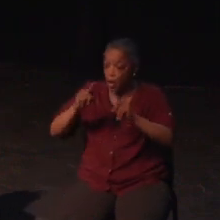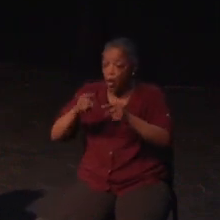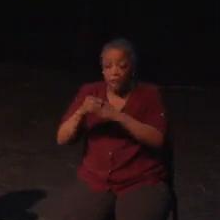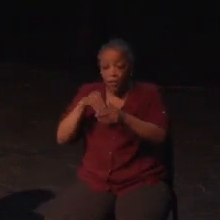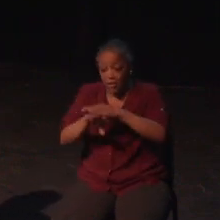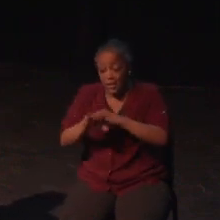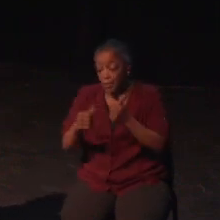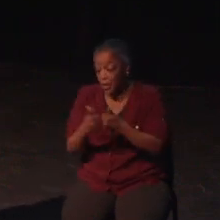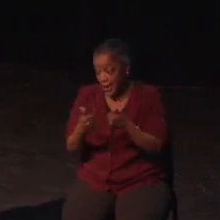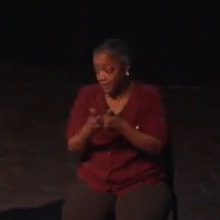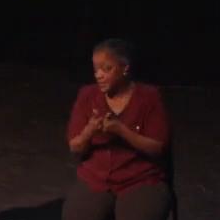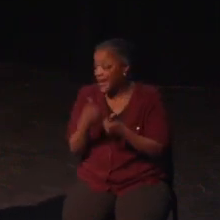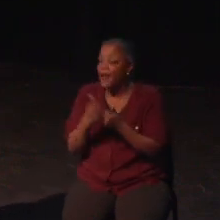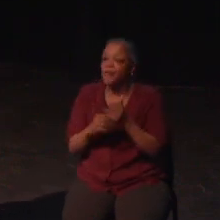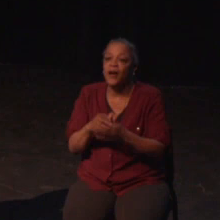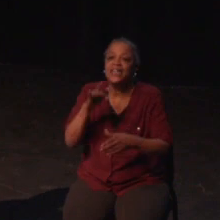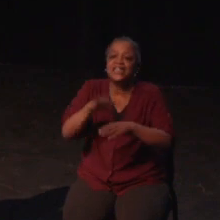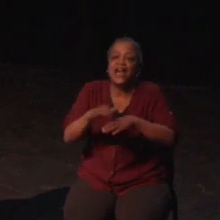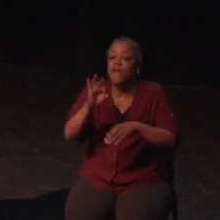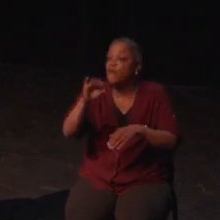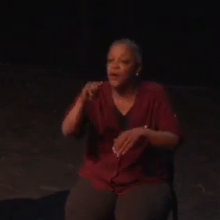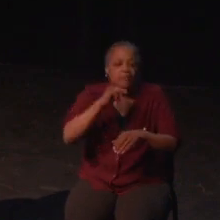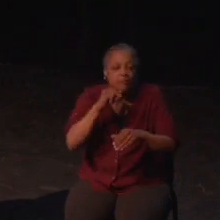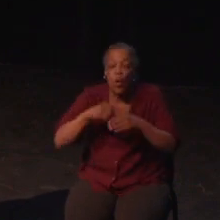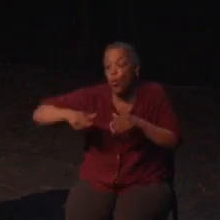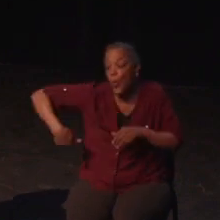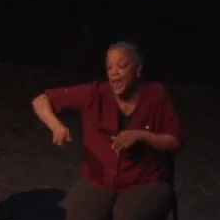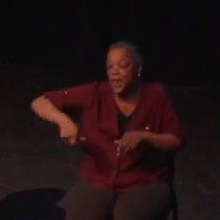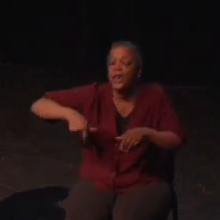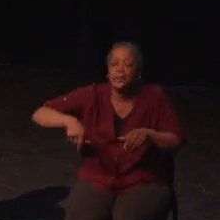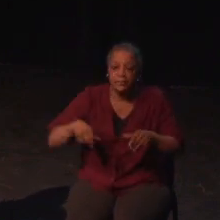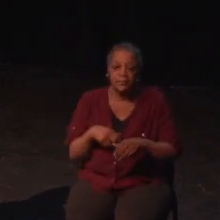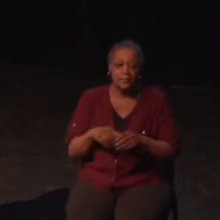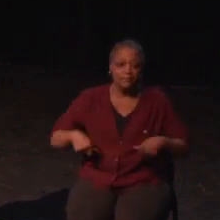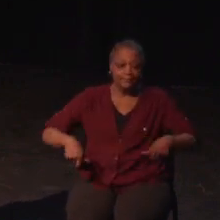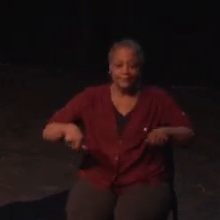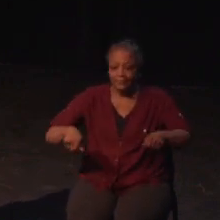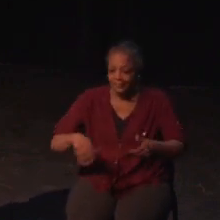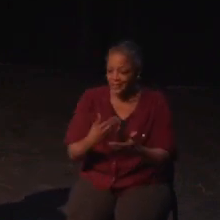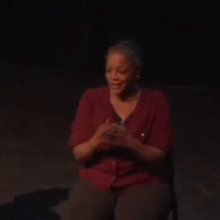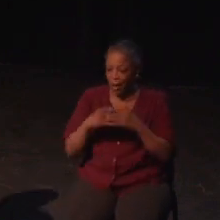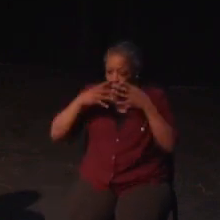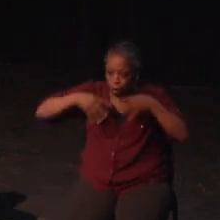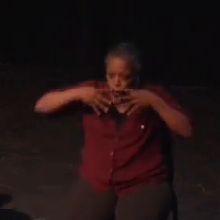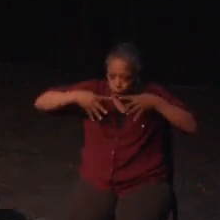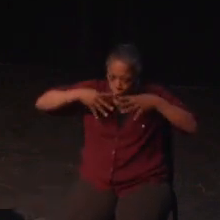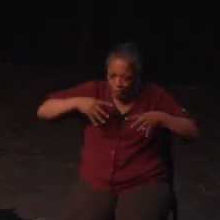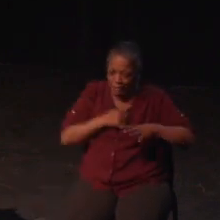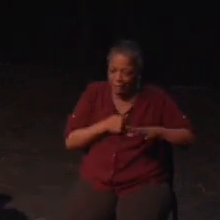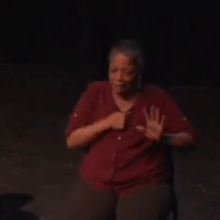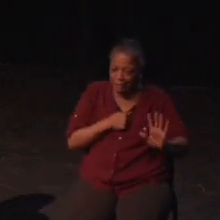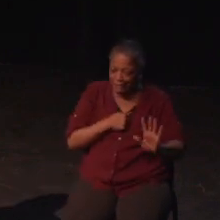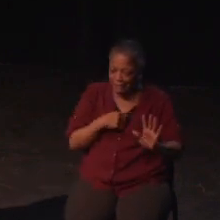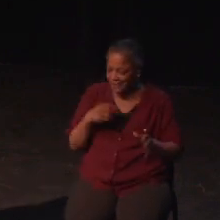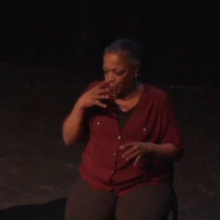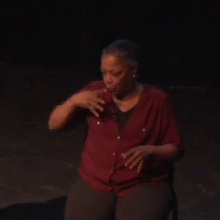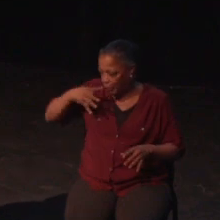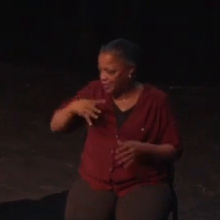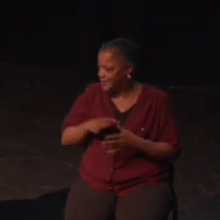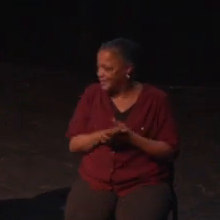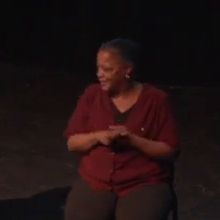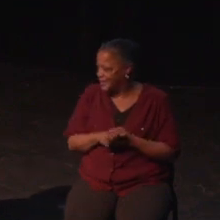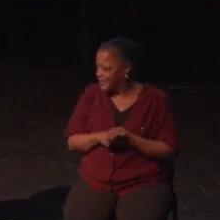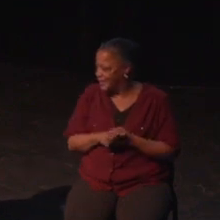On the other hand, the games that go for a less structured approach,